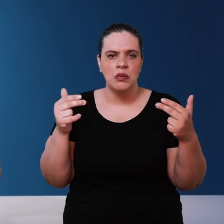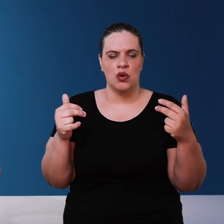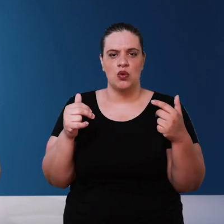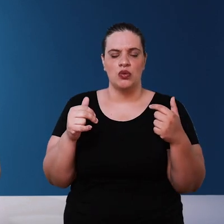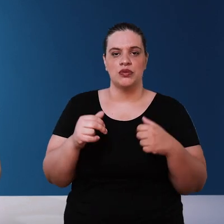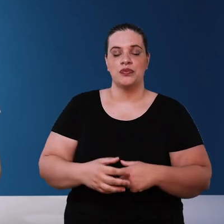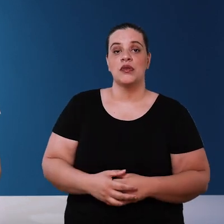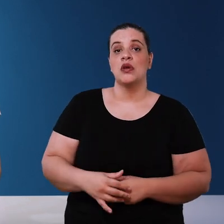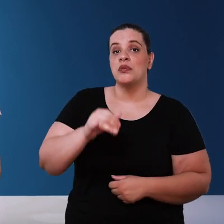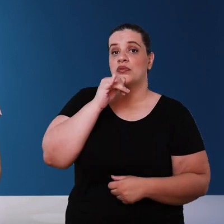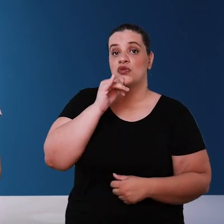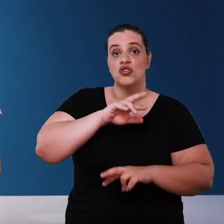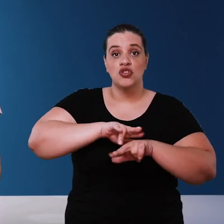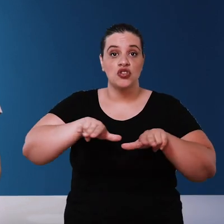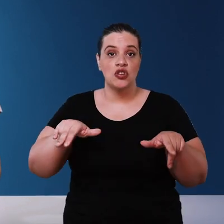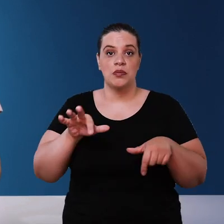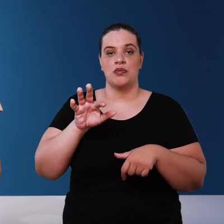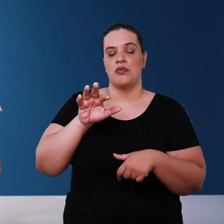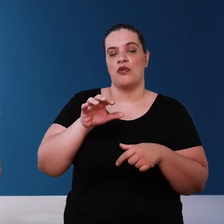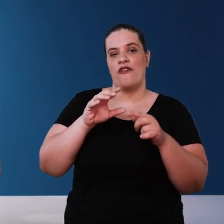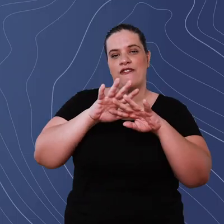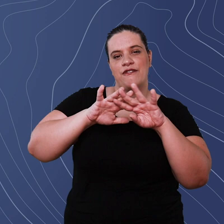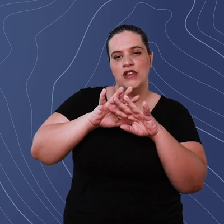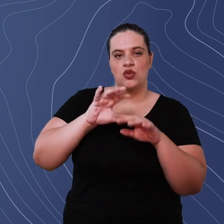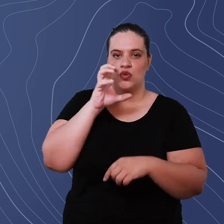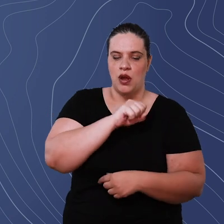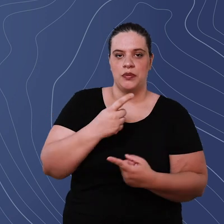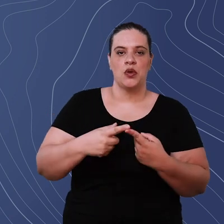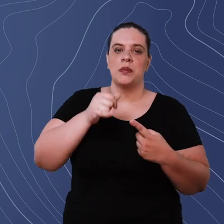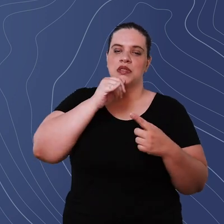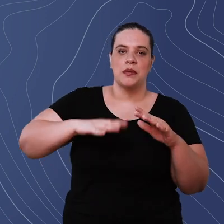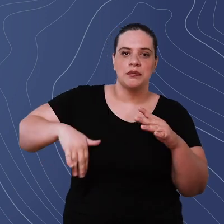color there are some types of quick filters pool filters